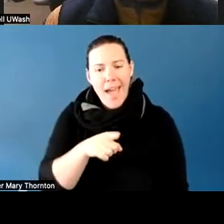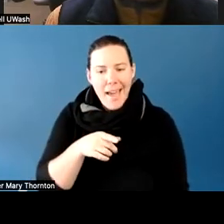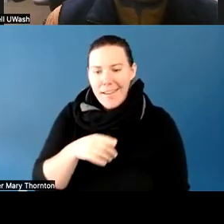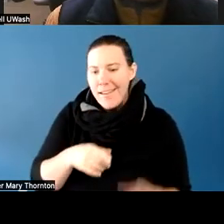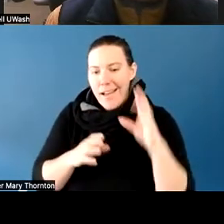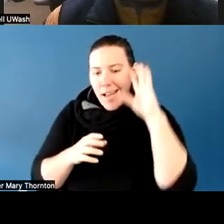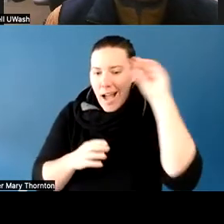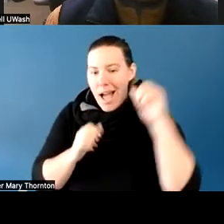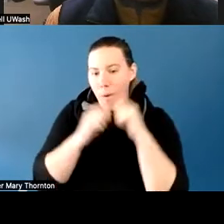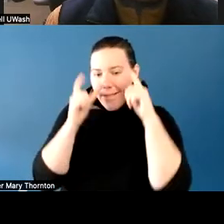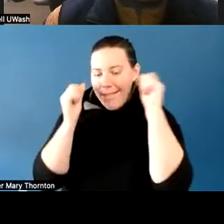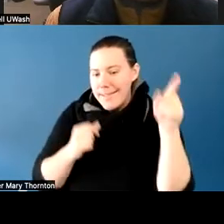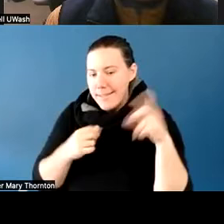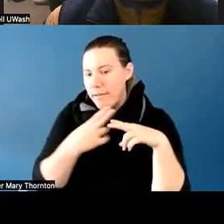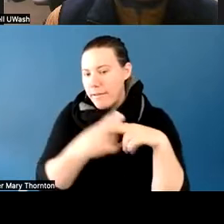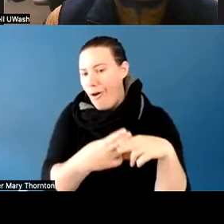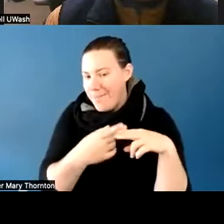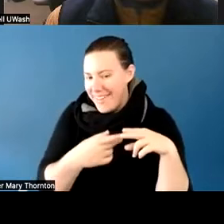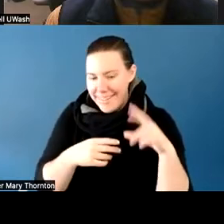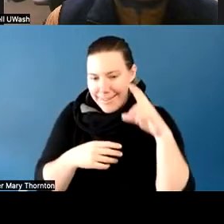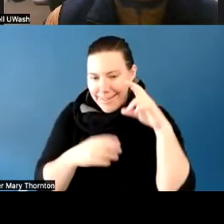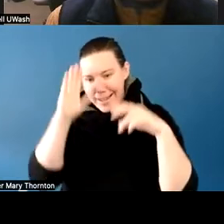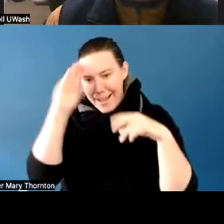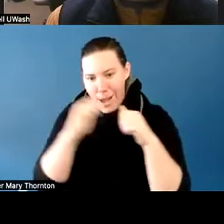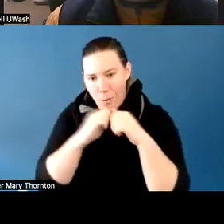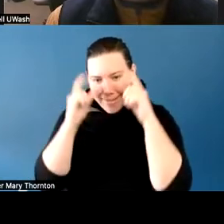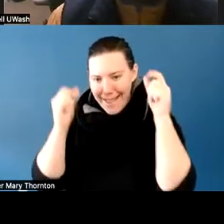Hey, the guy with the glasses, right? What you're doing in that conversation